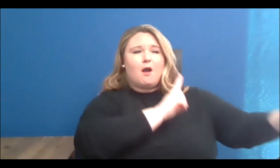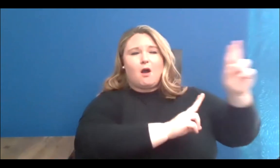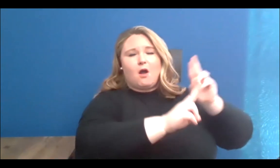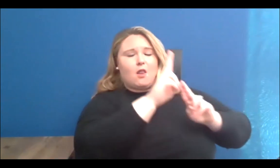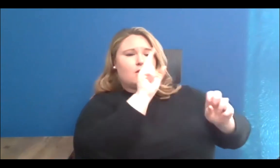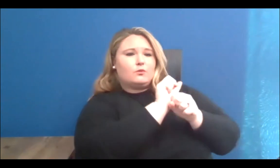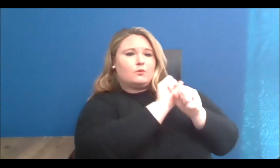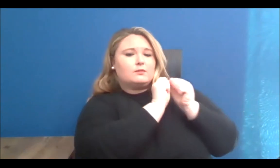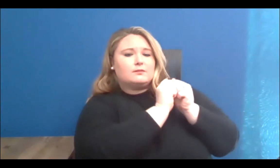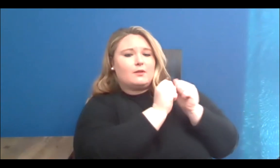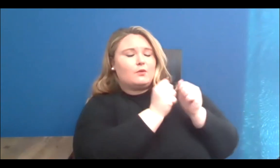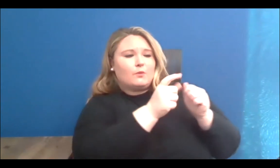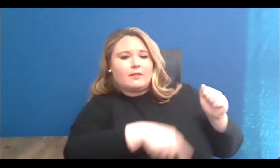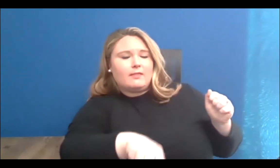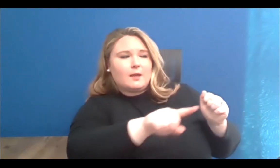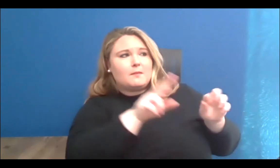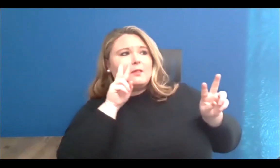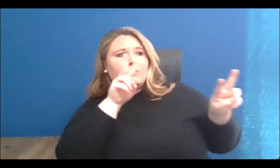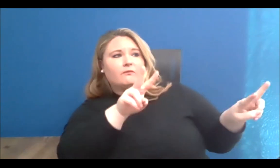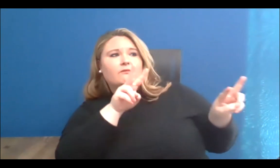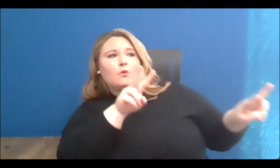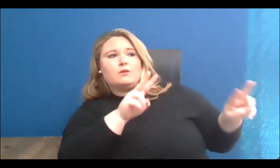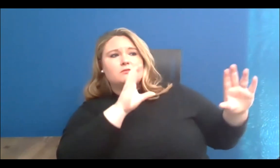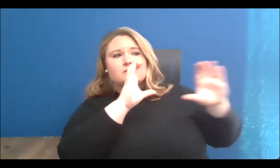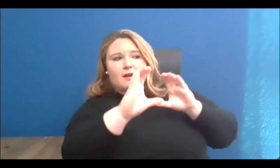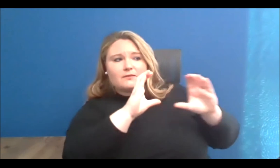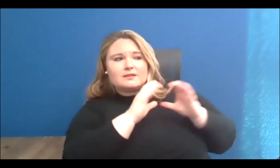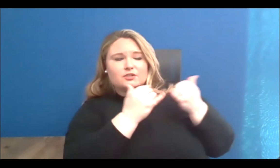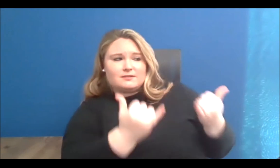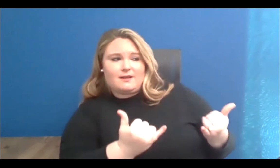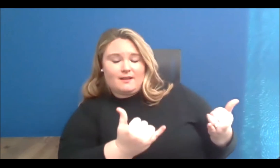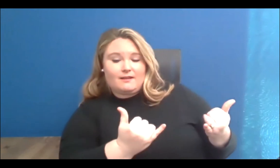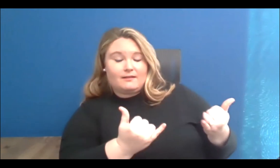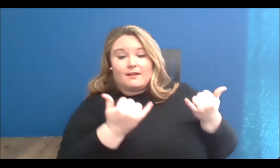and look forward to the conversation today And with that being said, I'll turn it over to my colleague